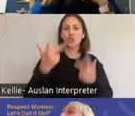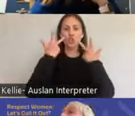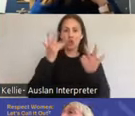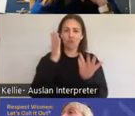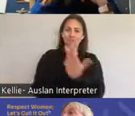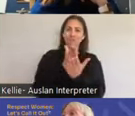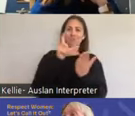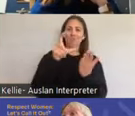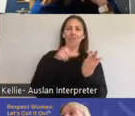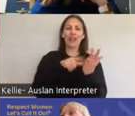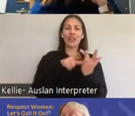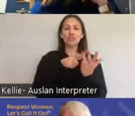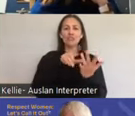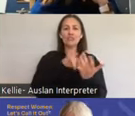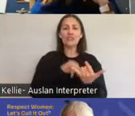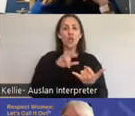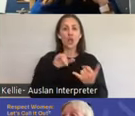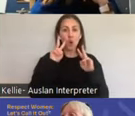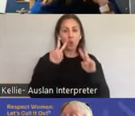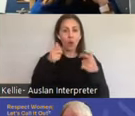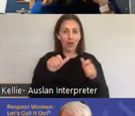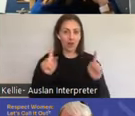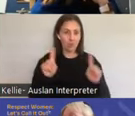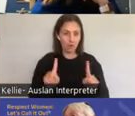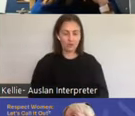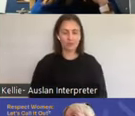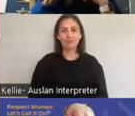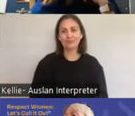and then I'll show you after that. But if you can have a look at that.